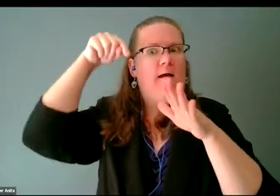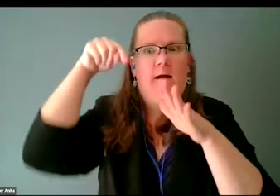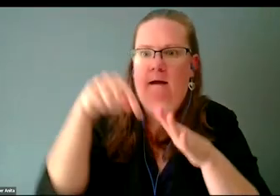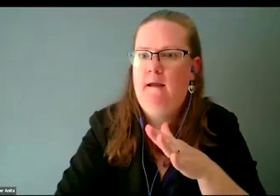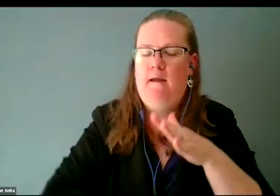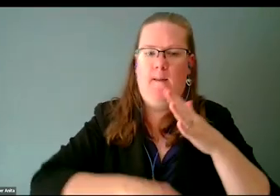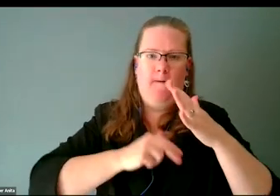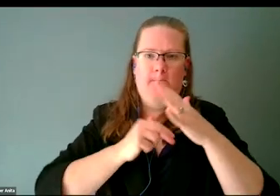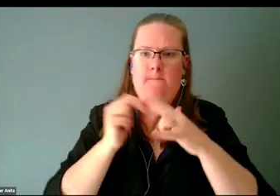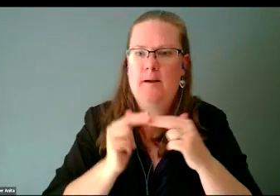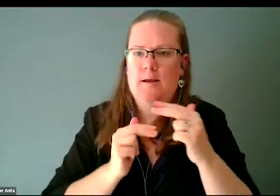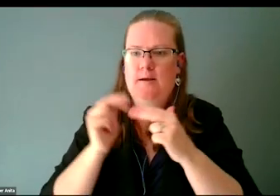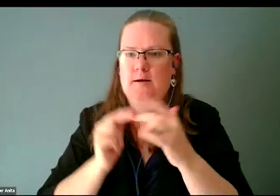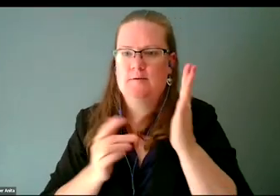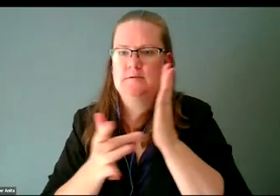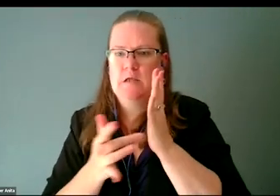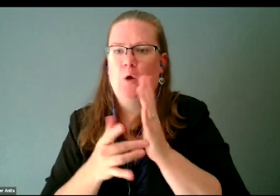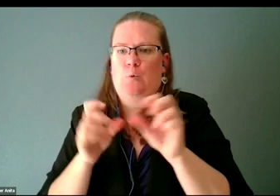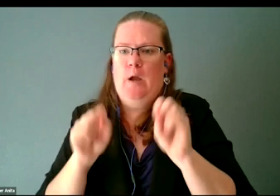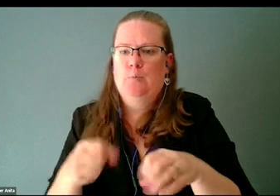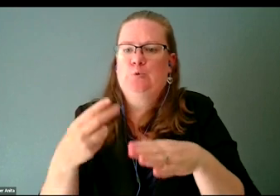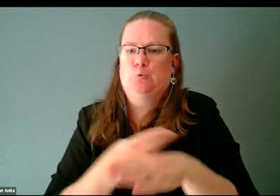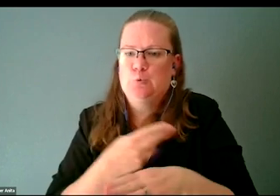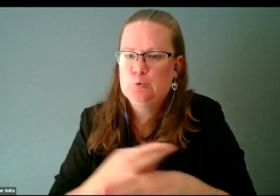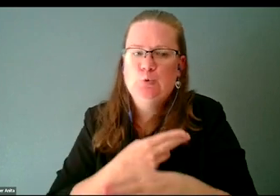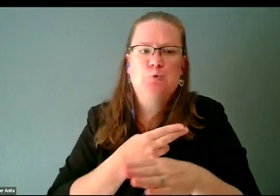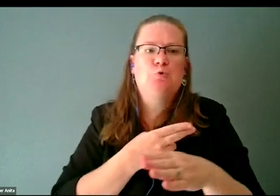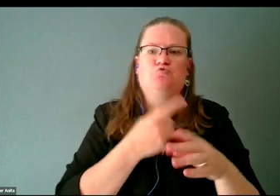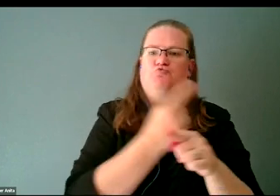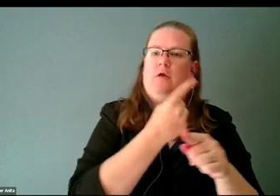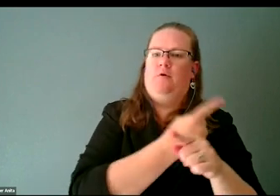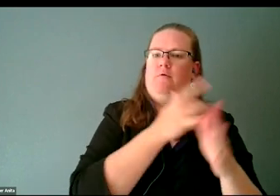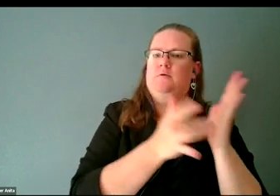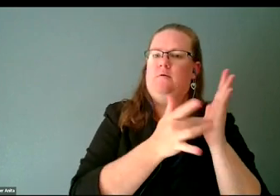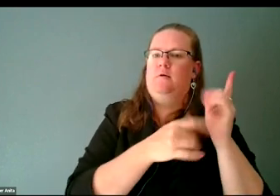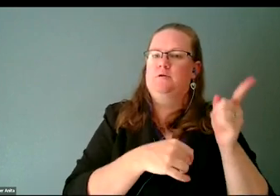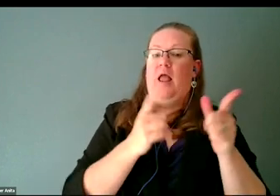to be able to use the mainstream technology and then they're giving it away for free.